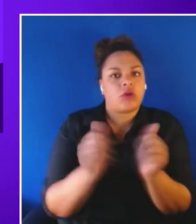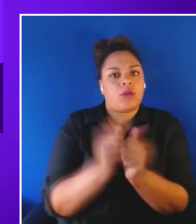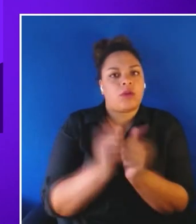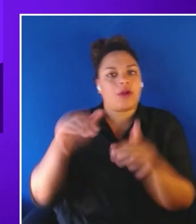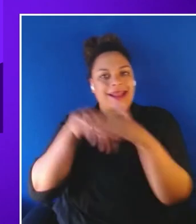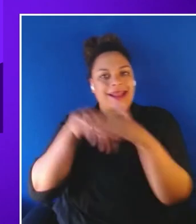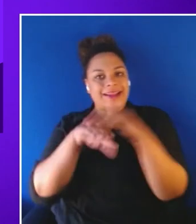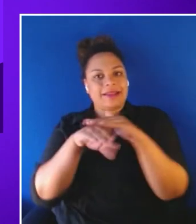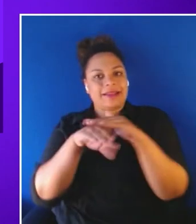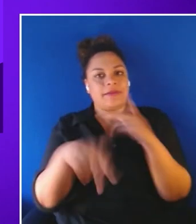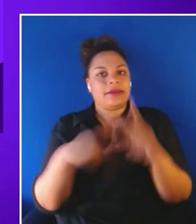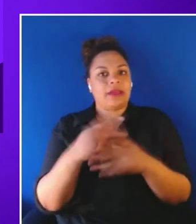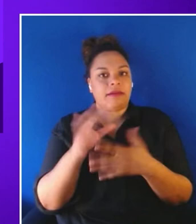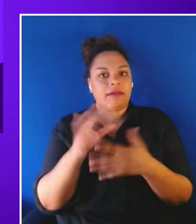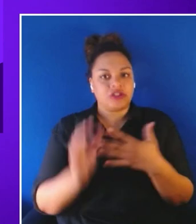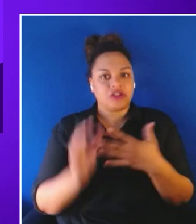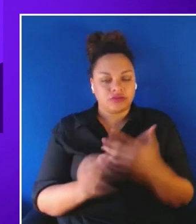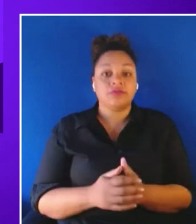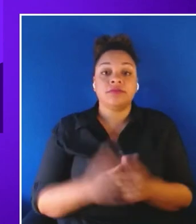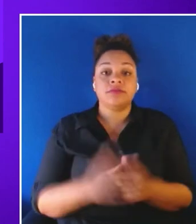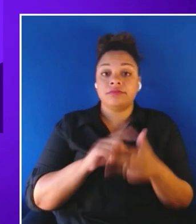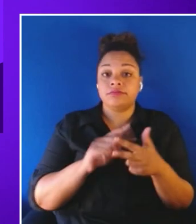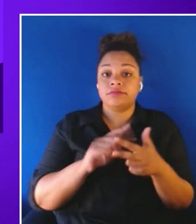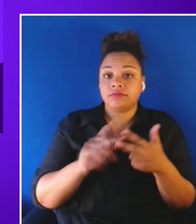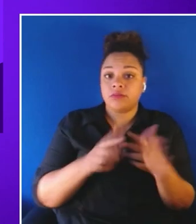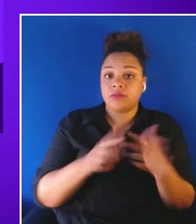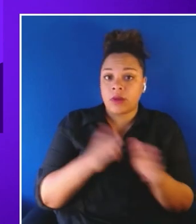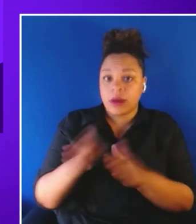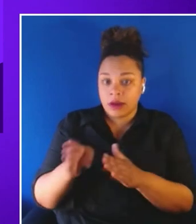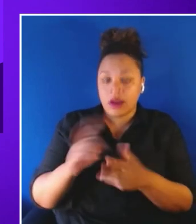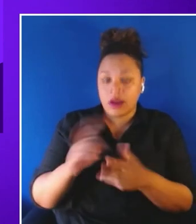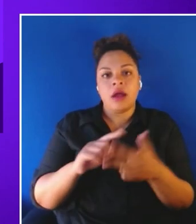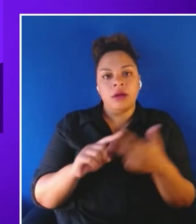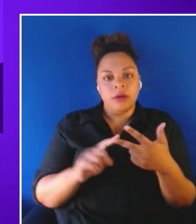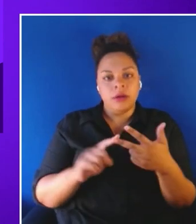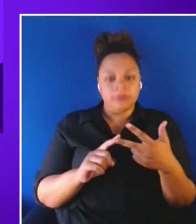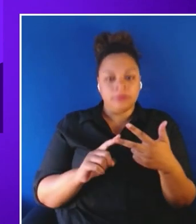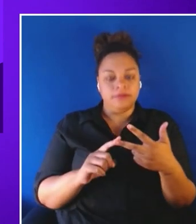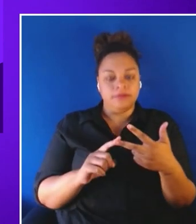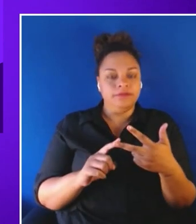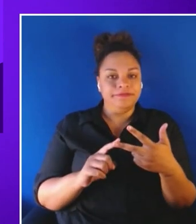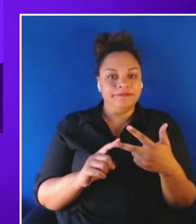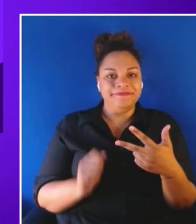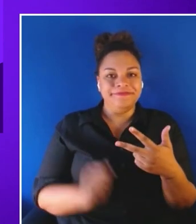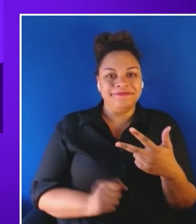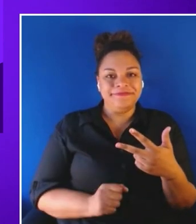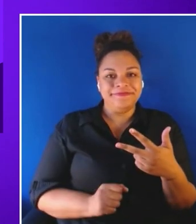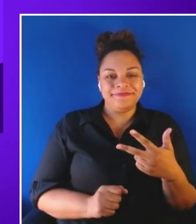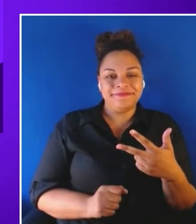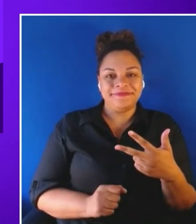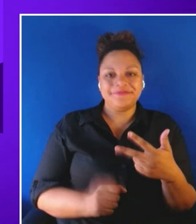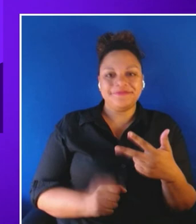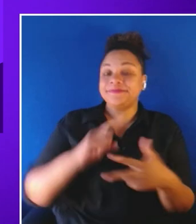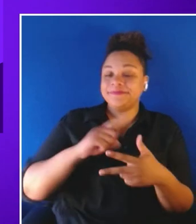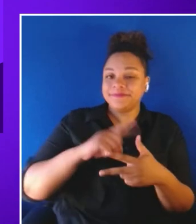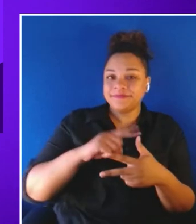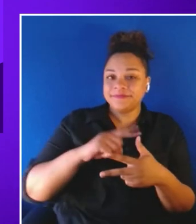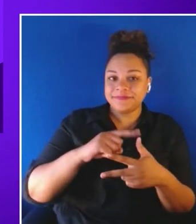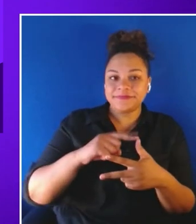ways how Talespin is enabling accessibility into their XR models. First via new features,